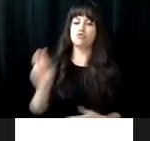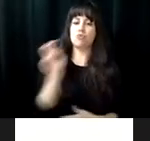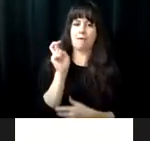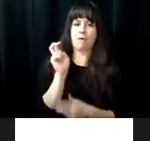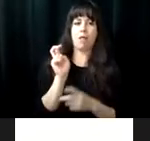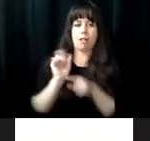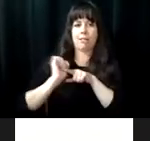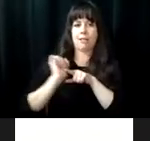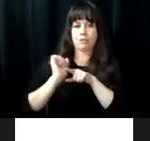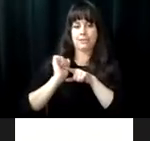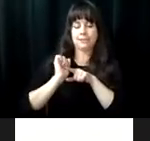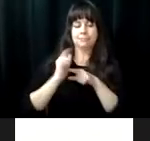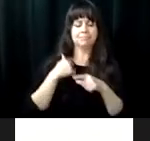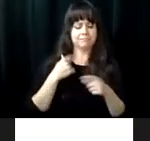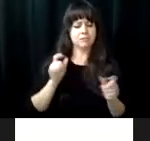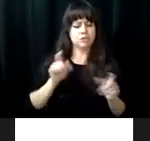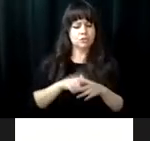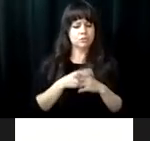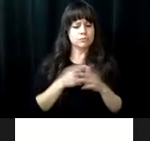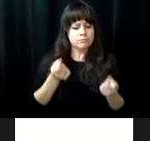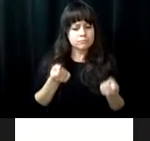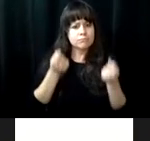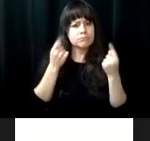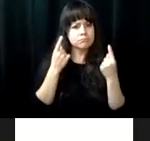use. Particular importance to me was some of the travel